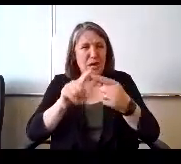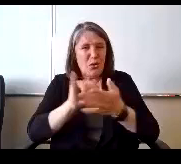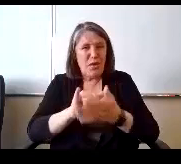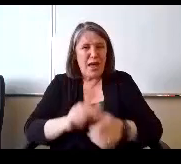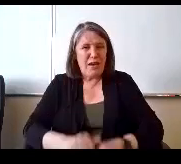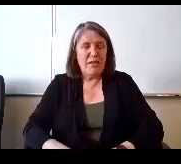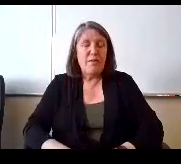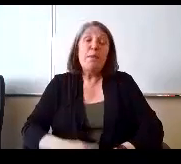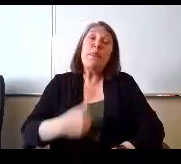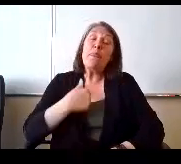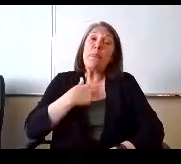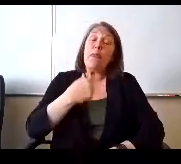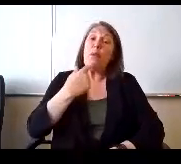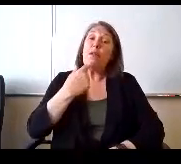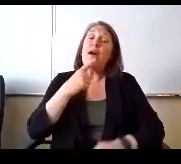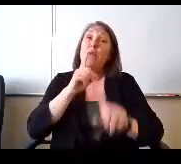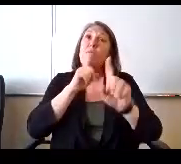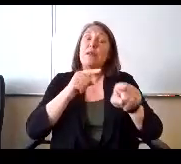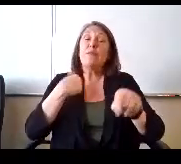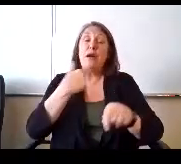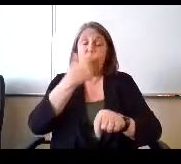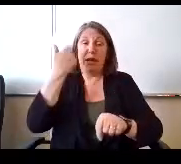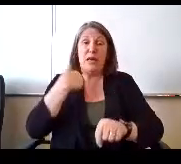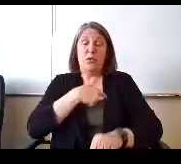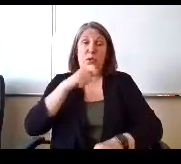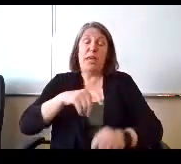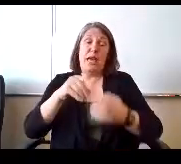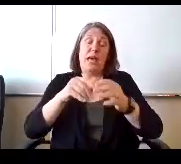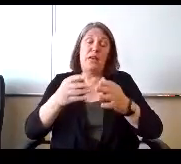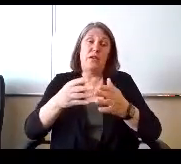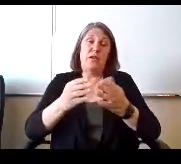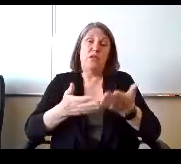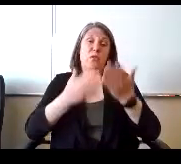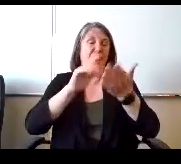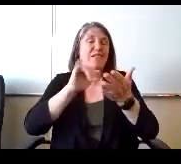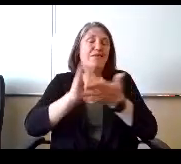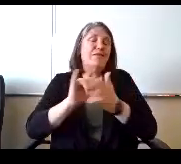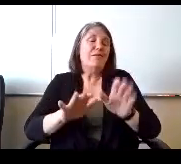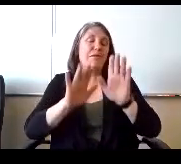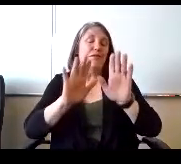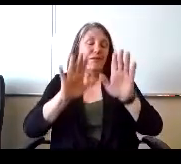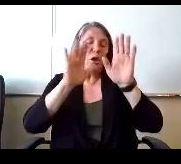I would respond because we had to write it into the Esther Grant. It's a great question.